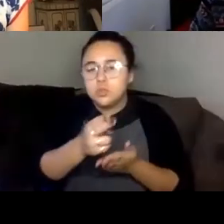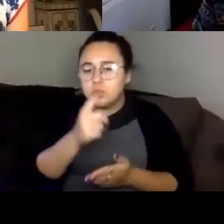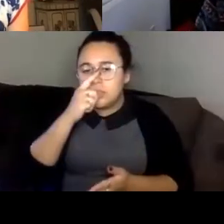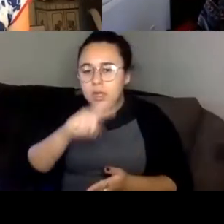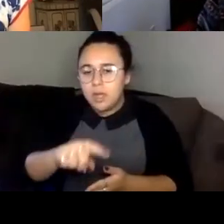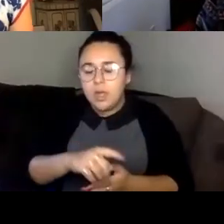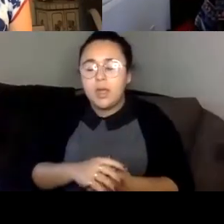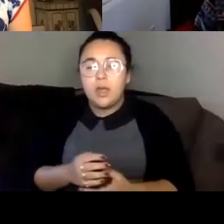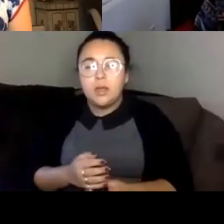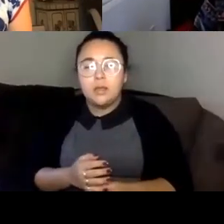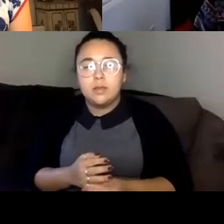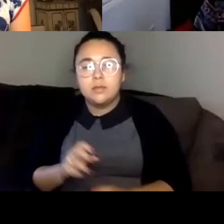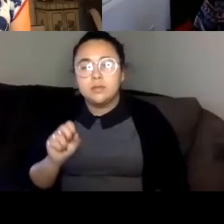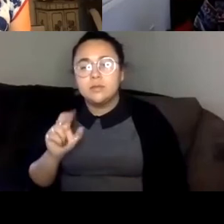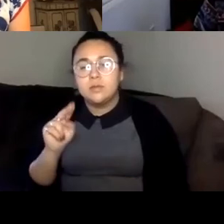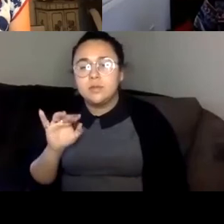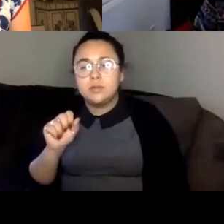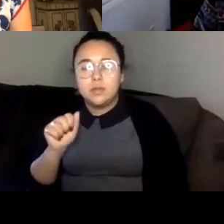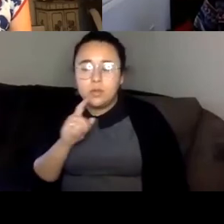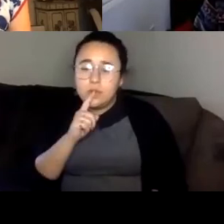Sydney so this question is sort of specifically to you but I'm interested in hearing kind